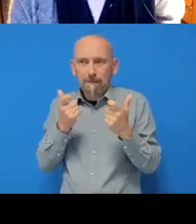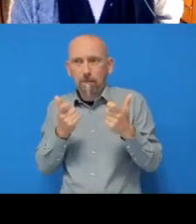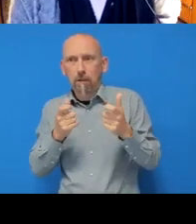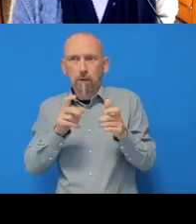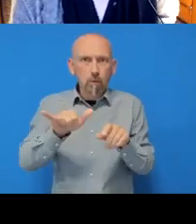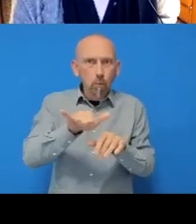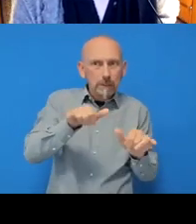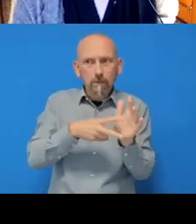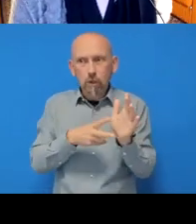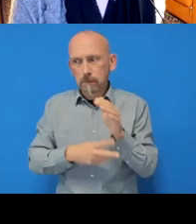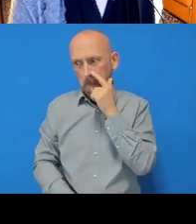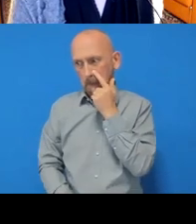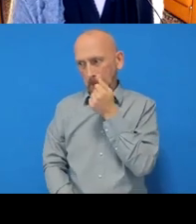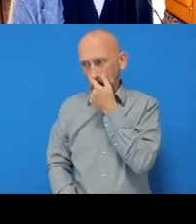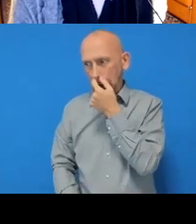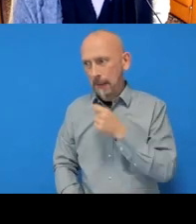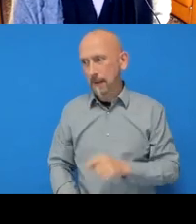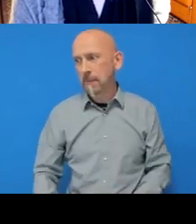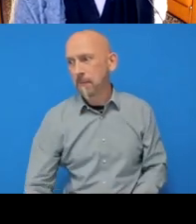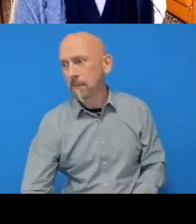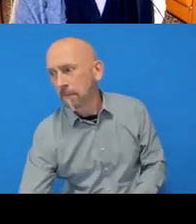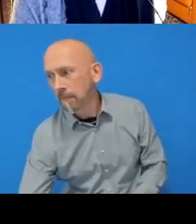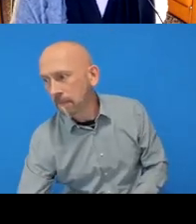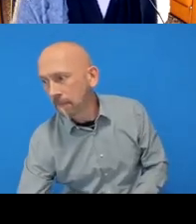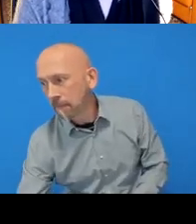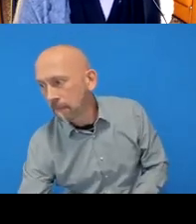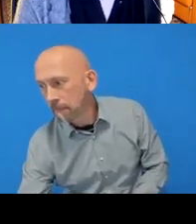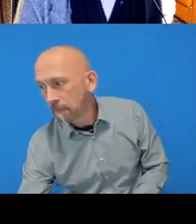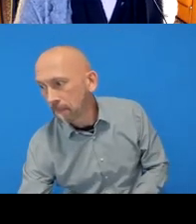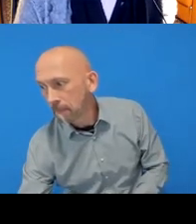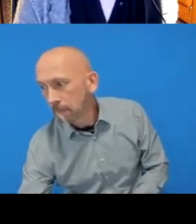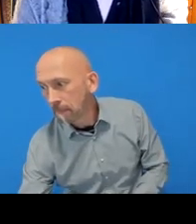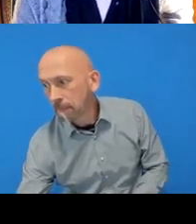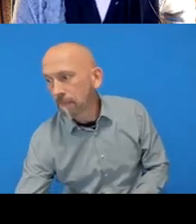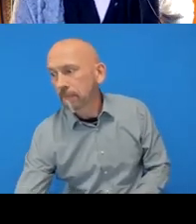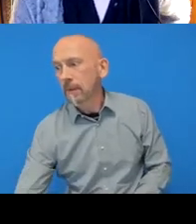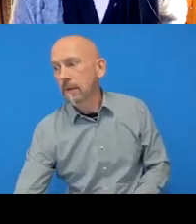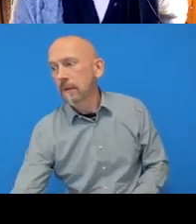down, so I’m glad I’ve answered everybody's questions.